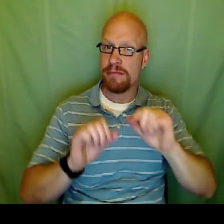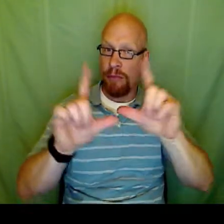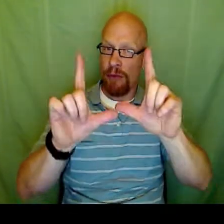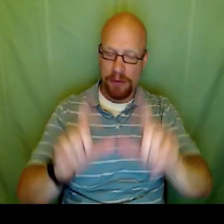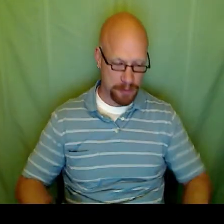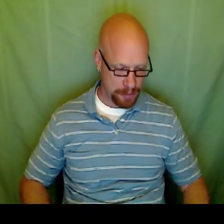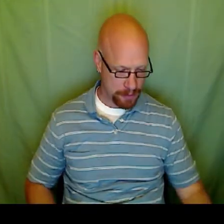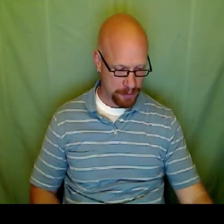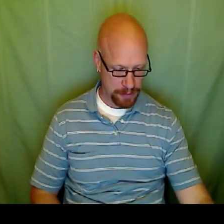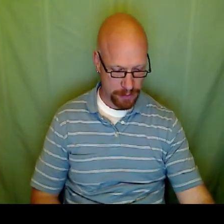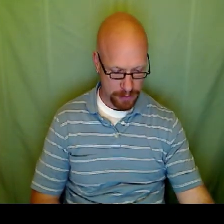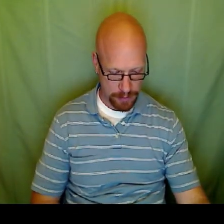Thank you and see you next blog.